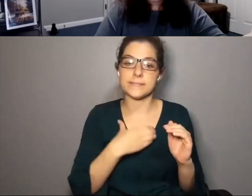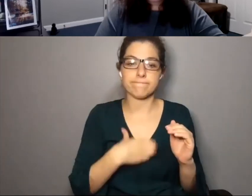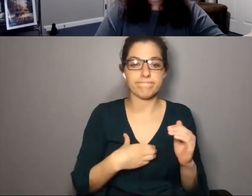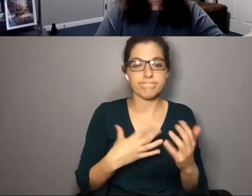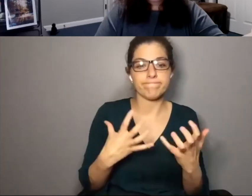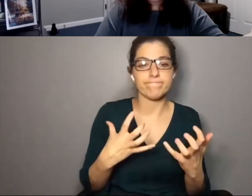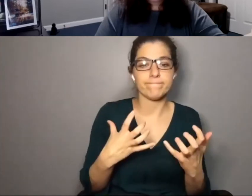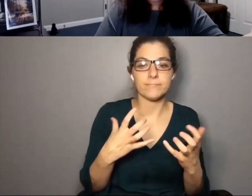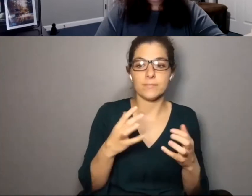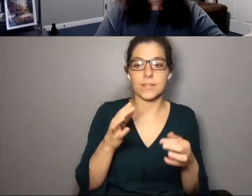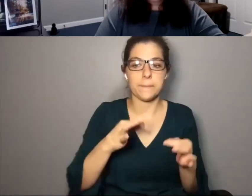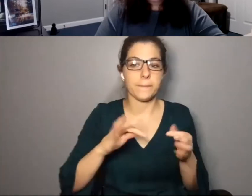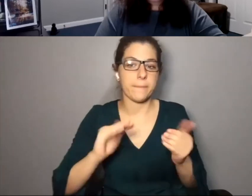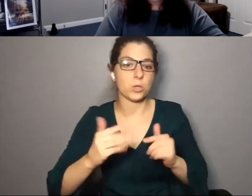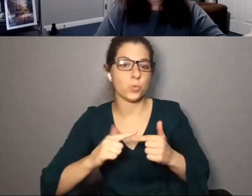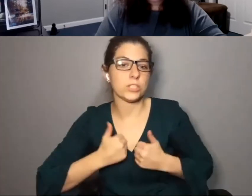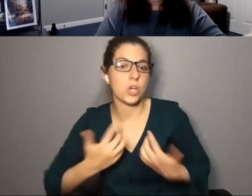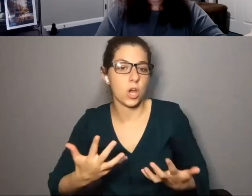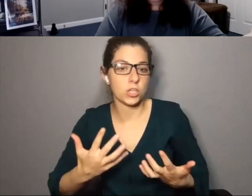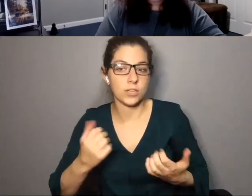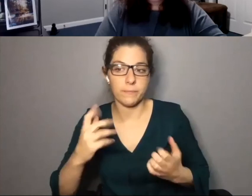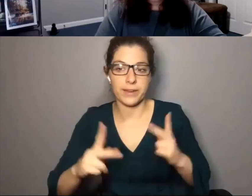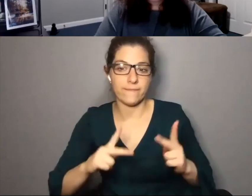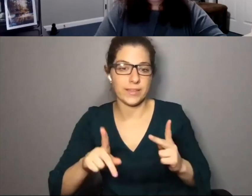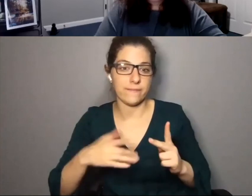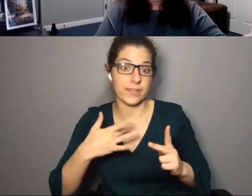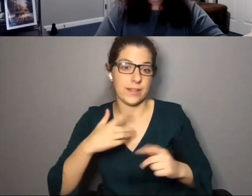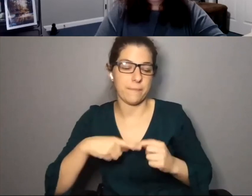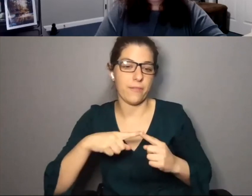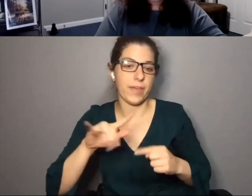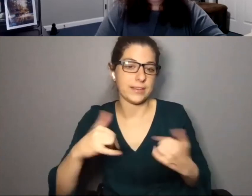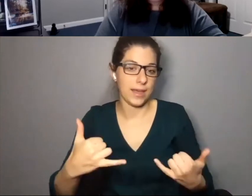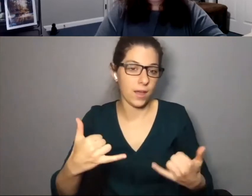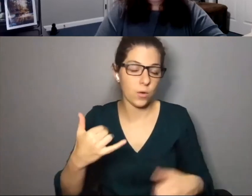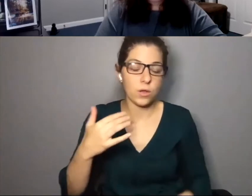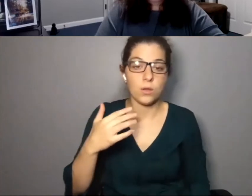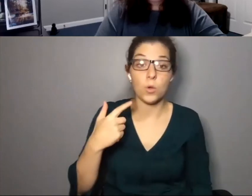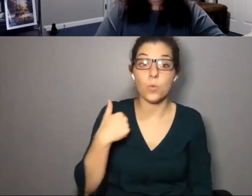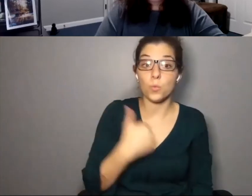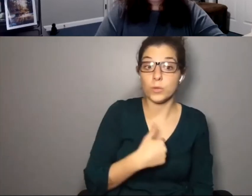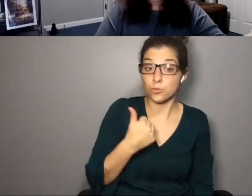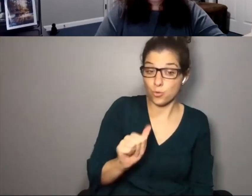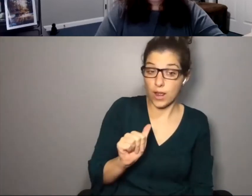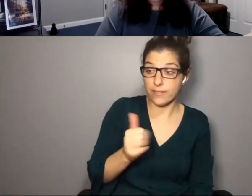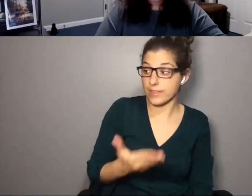appetite for it as opposed to the exhaustion many can feel around that work now. We tried things